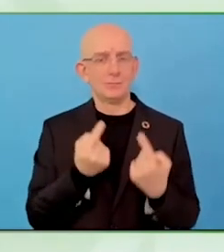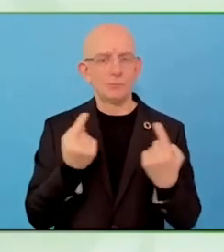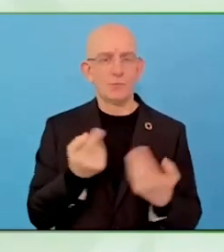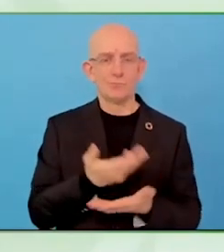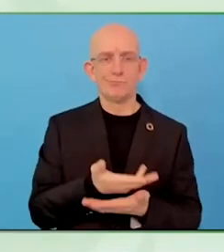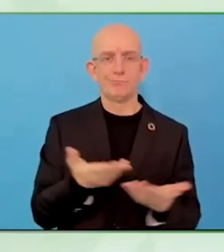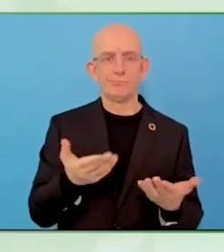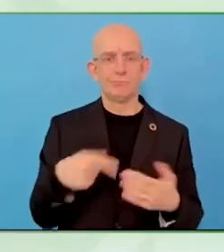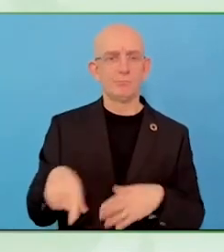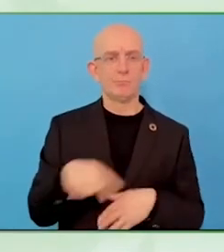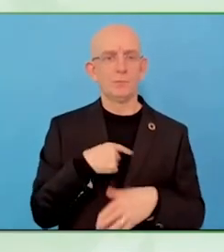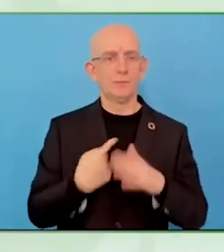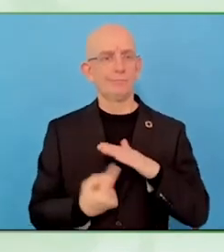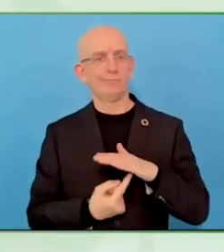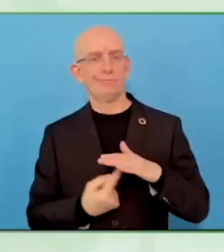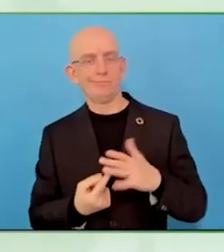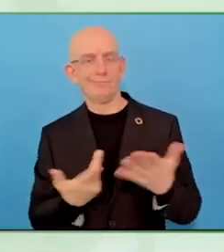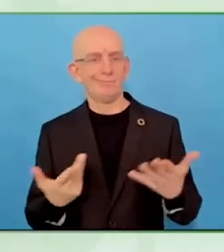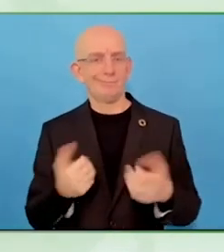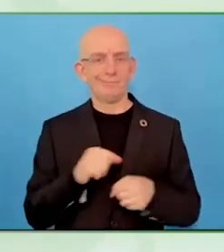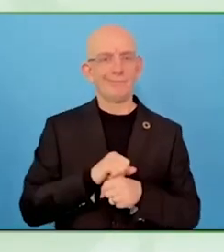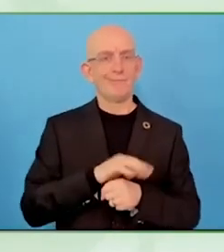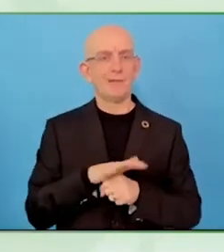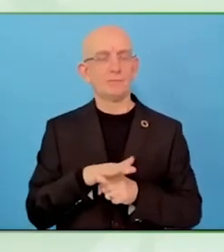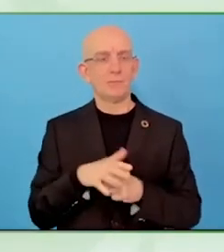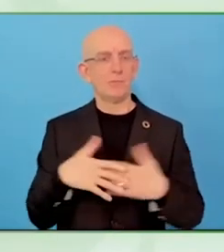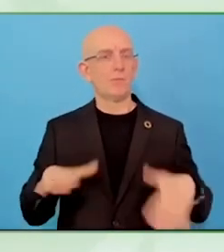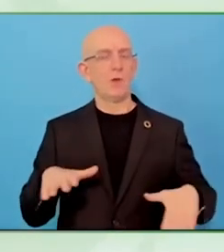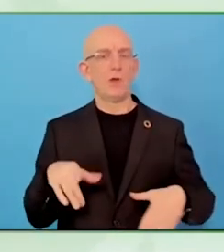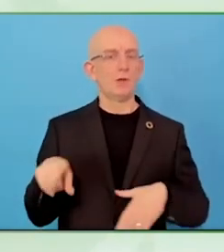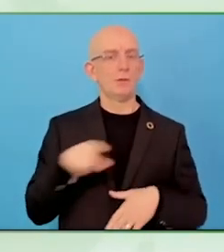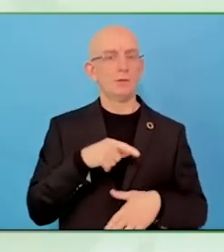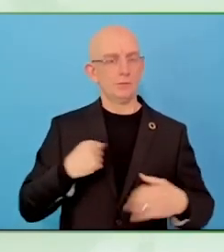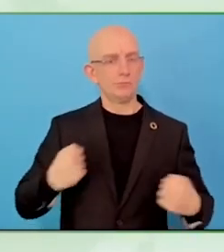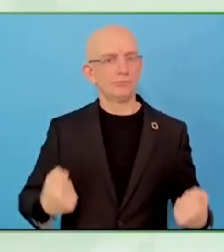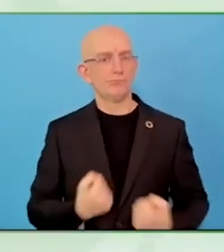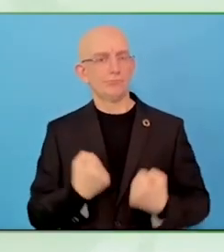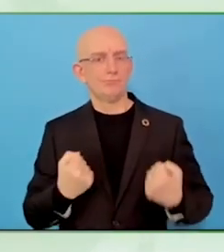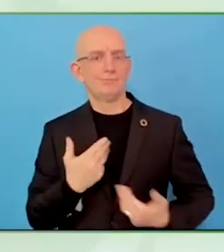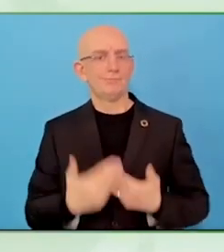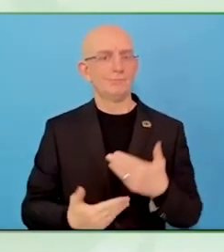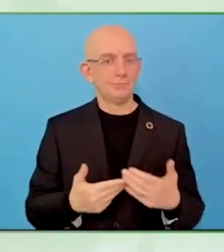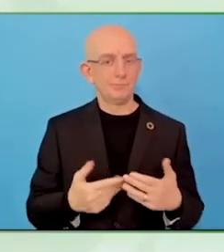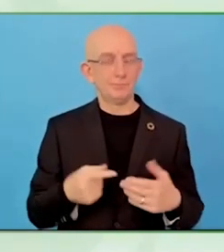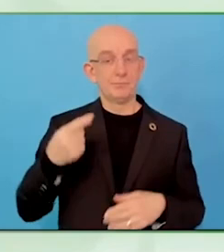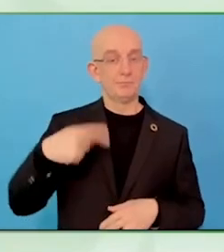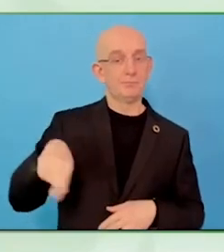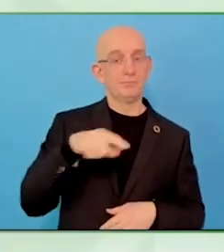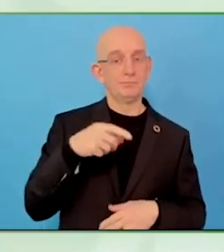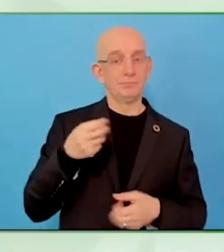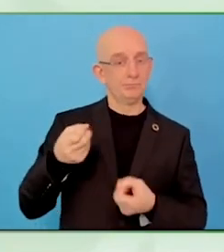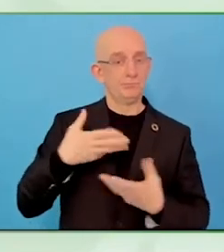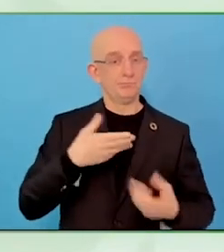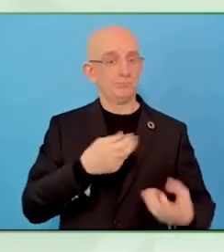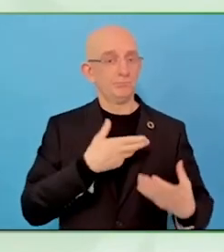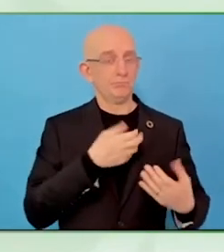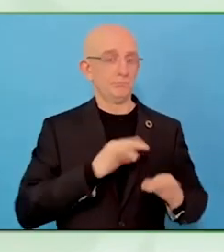their children to produce an artwork. This is one of the examples that I am happy and proud to have achieved.